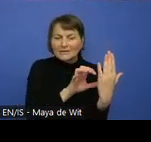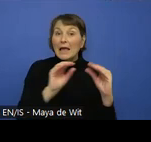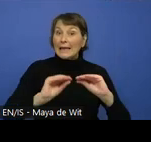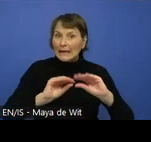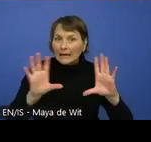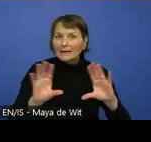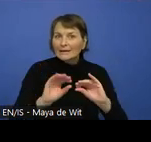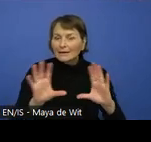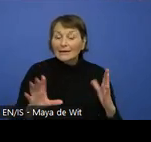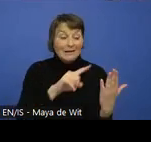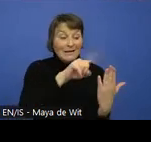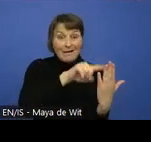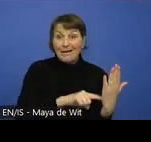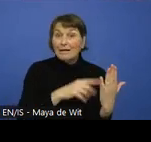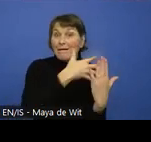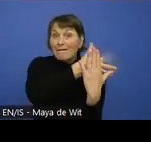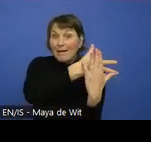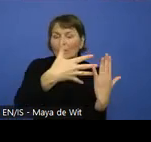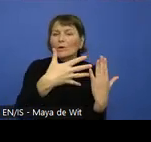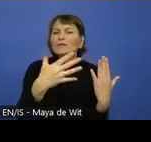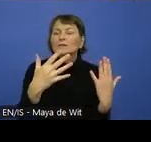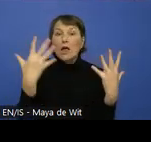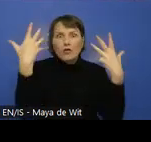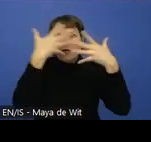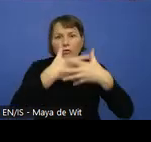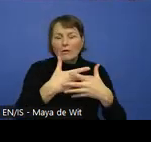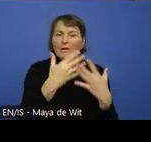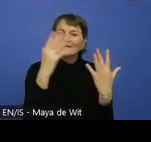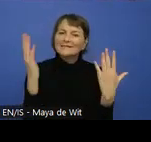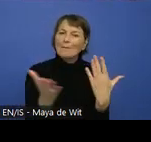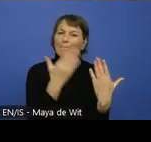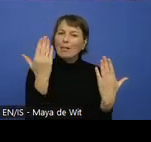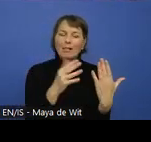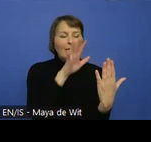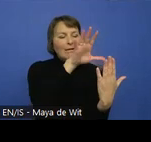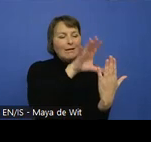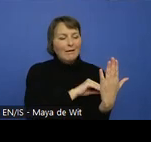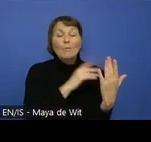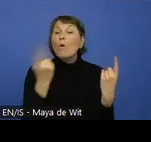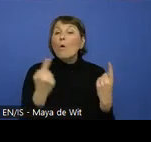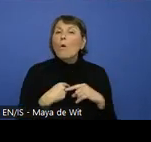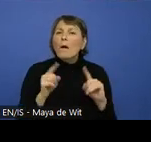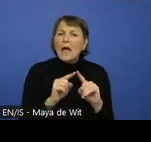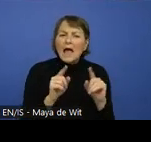plain language and how to explain the different abbreviations that you may need to be using.